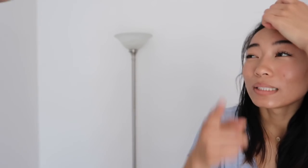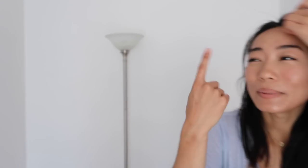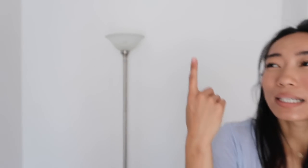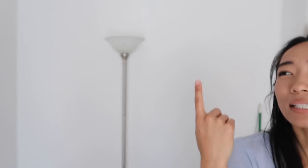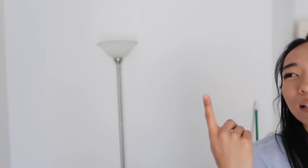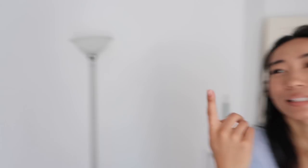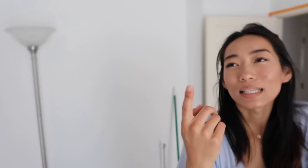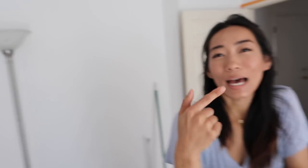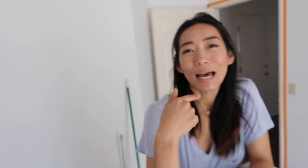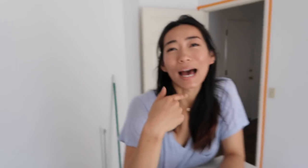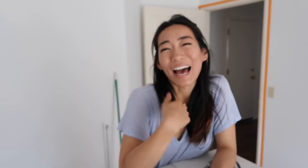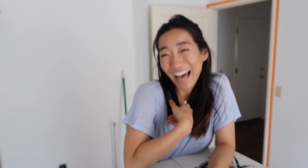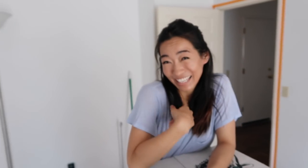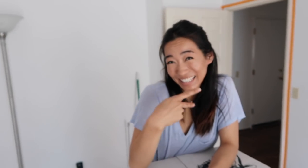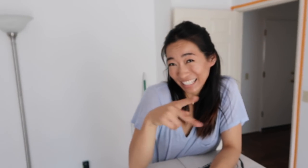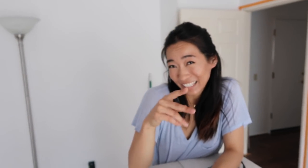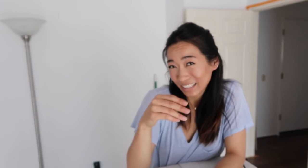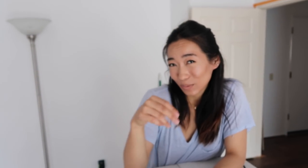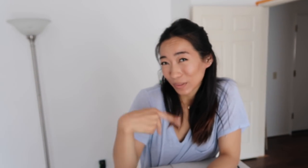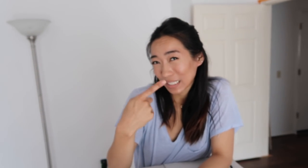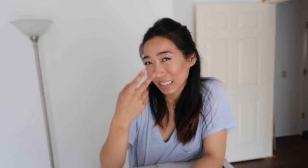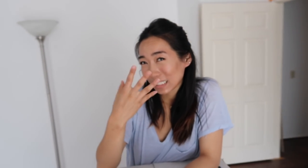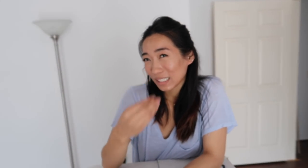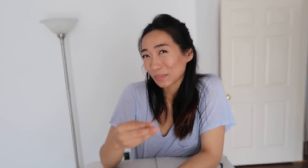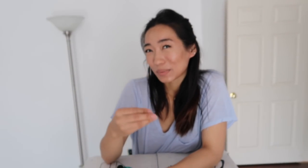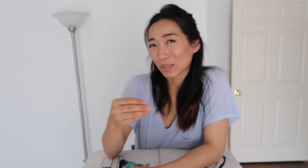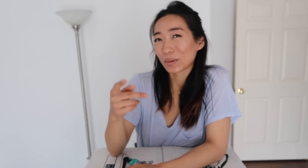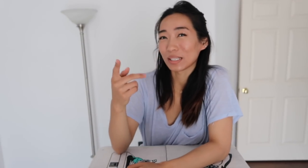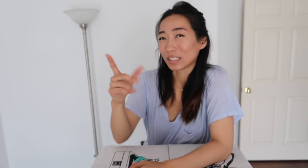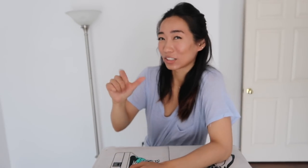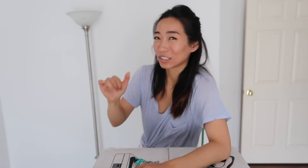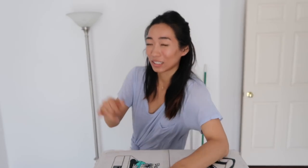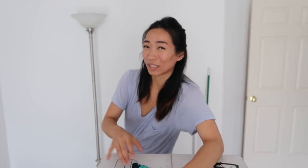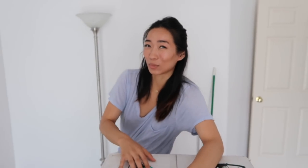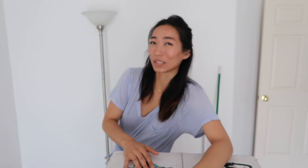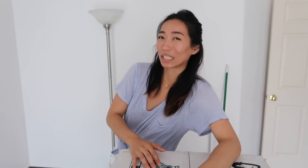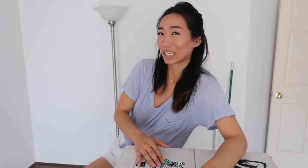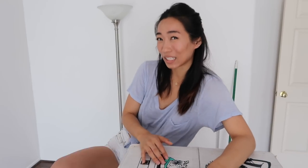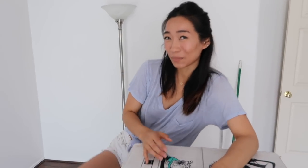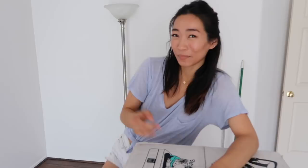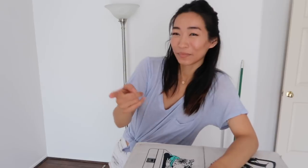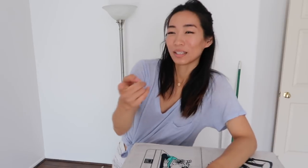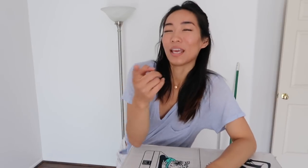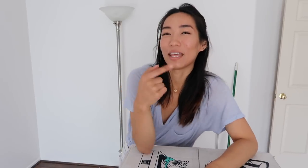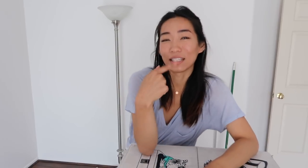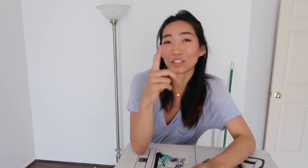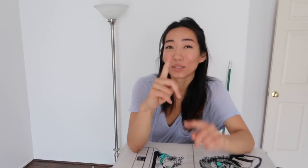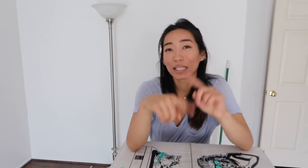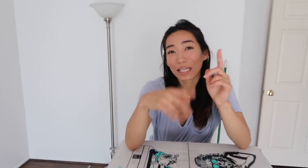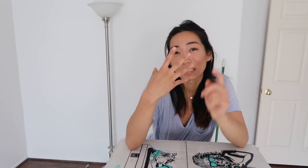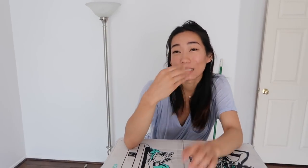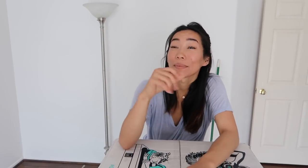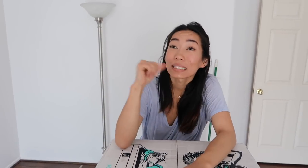Well it's because I kick when I sleep So I will literally like kick him and then so he can't asleep last